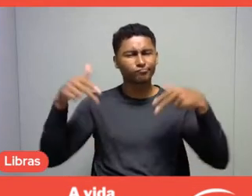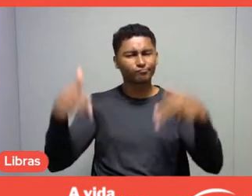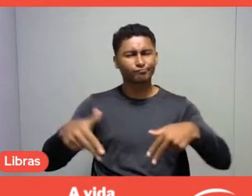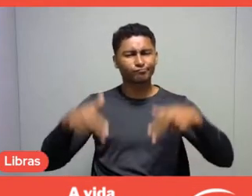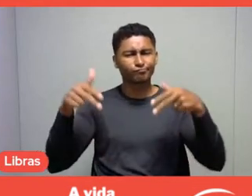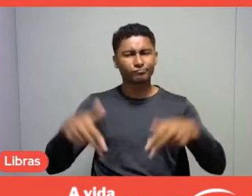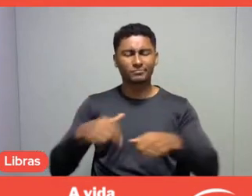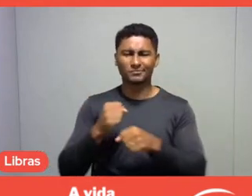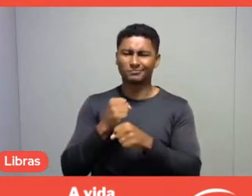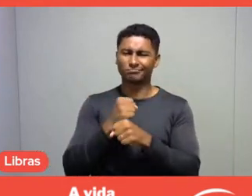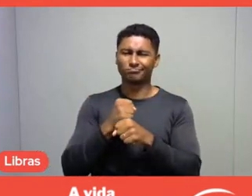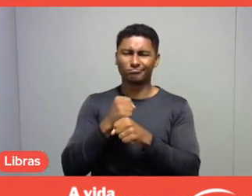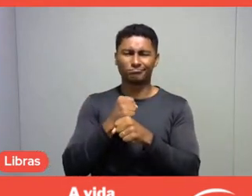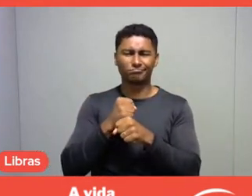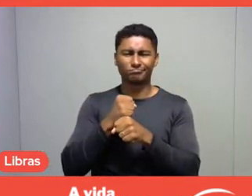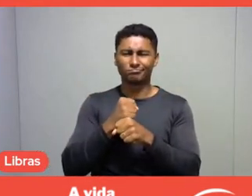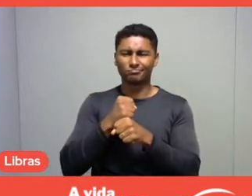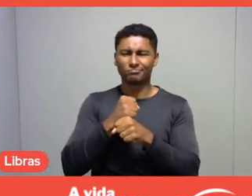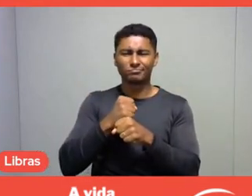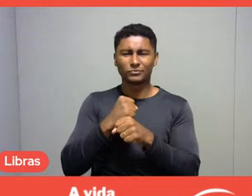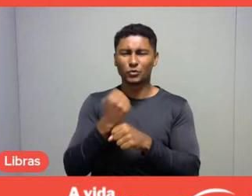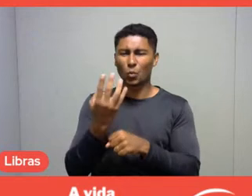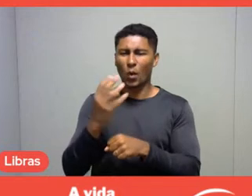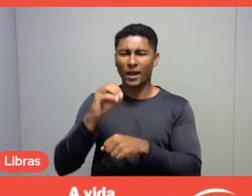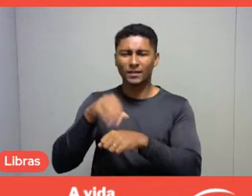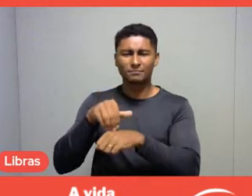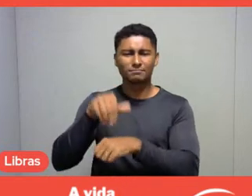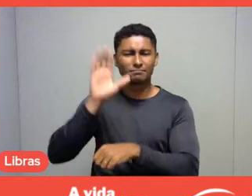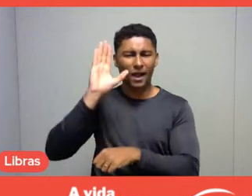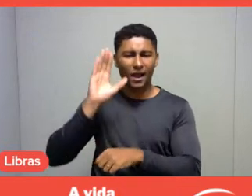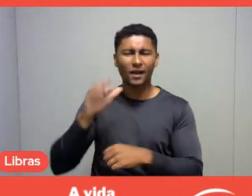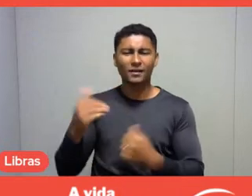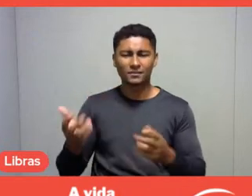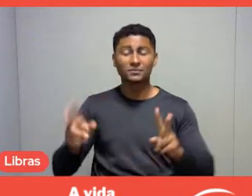More than 40 years have passed since the theme became, in fact,